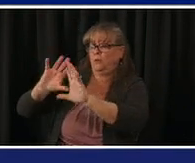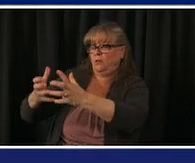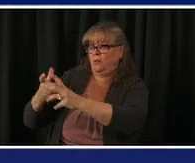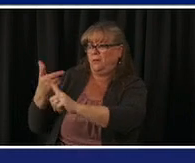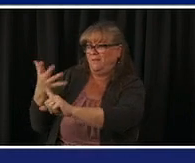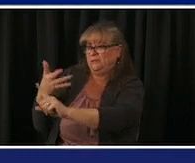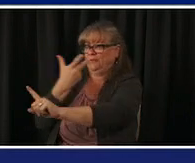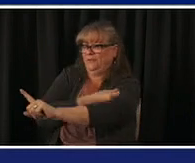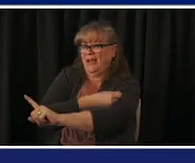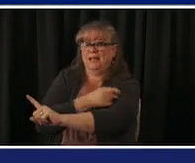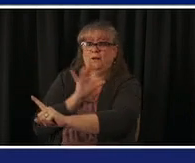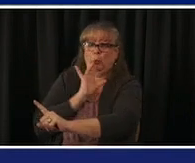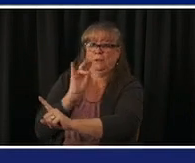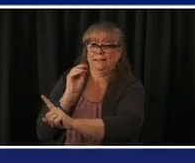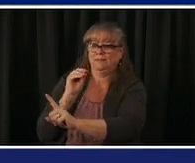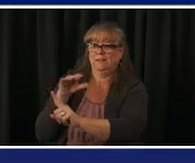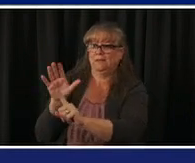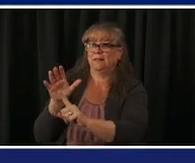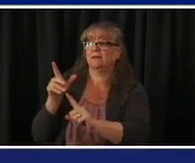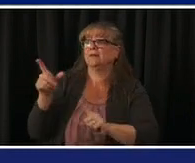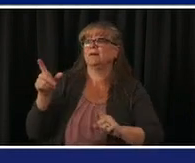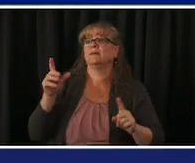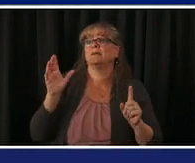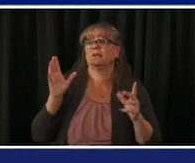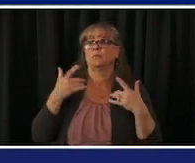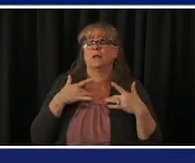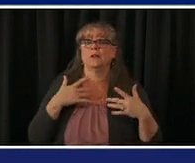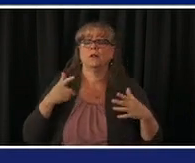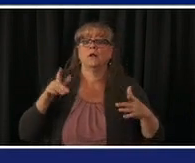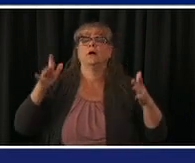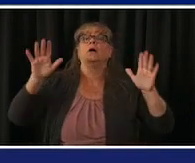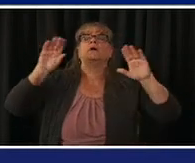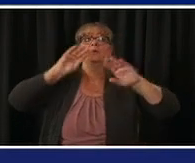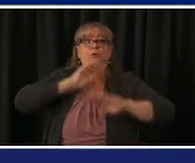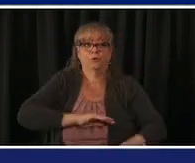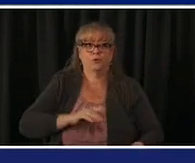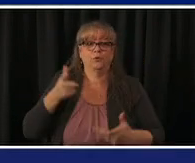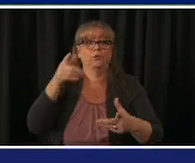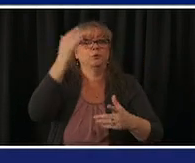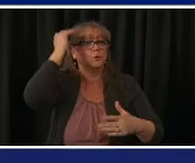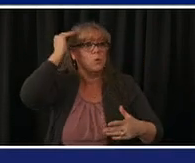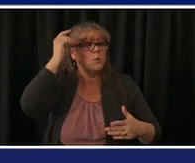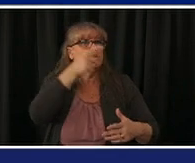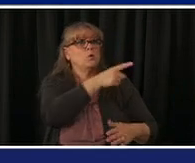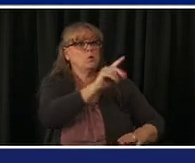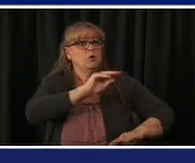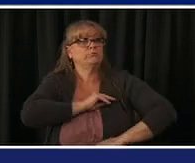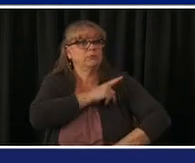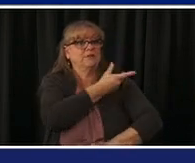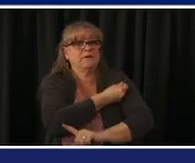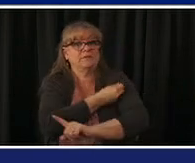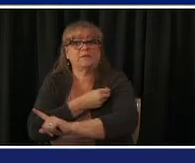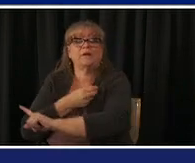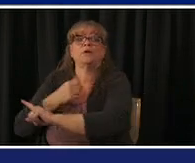sleep a lot easier as well the success of our on a state providing vaccine to everybody really also